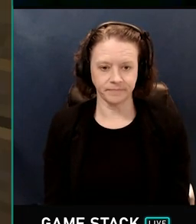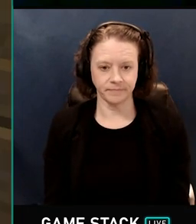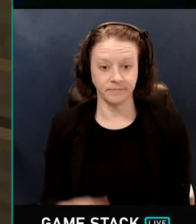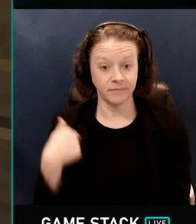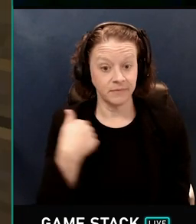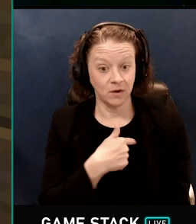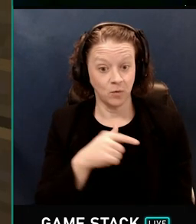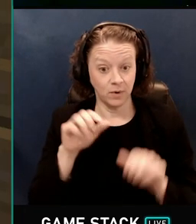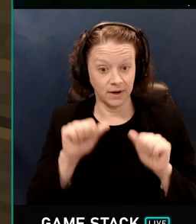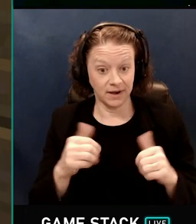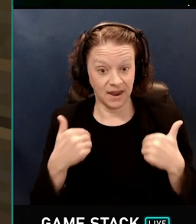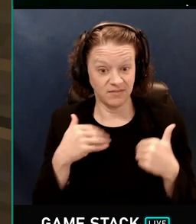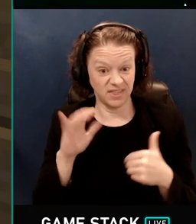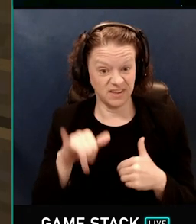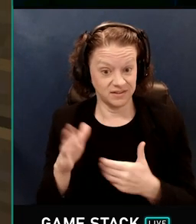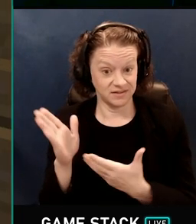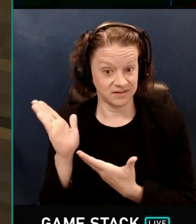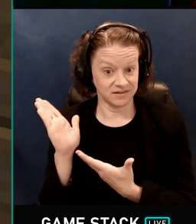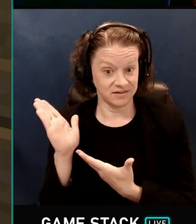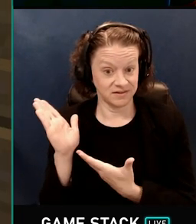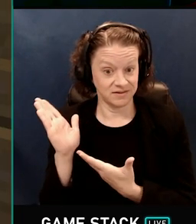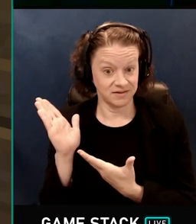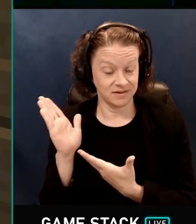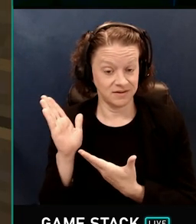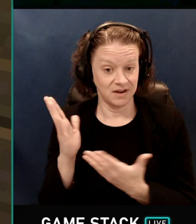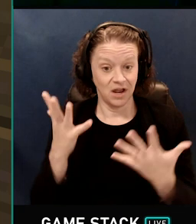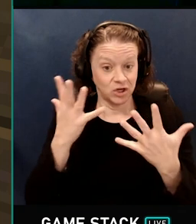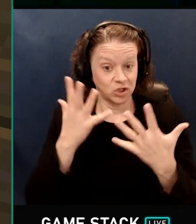We can have things like colored shadows by tracing through